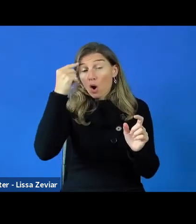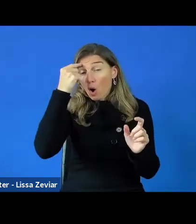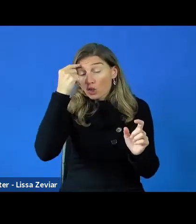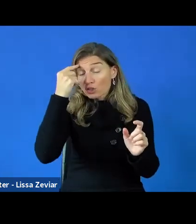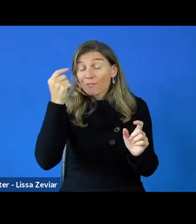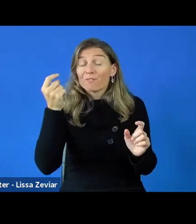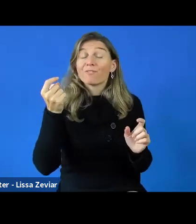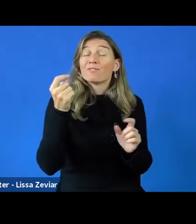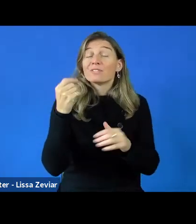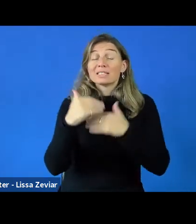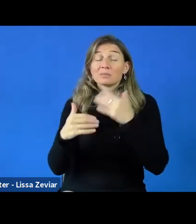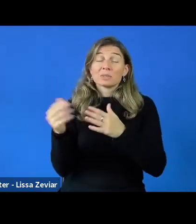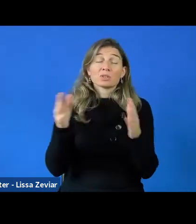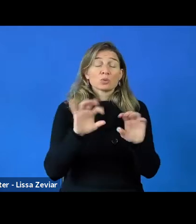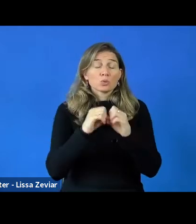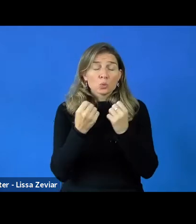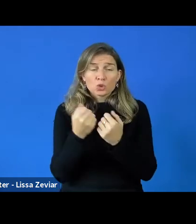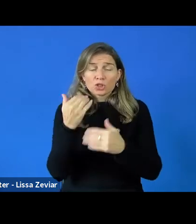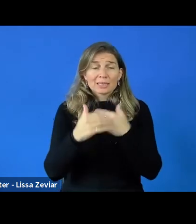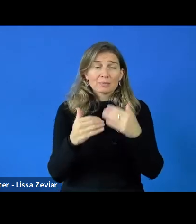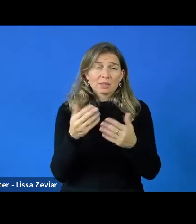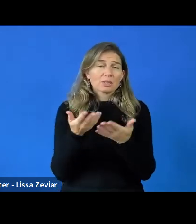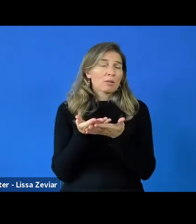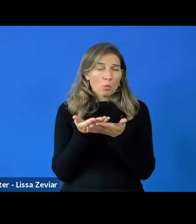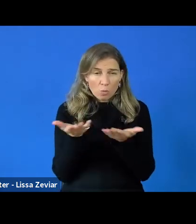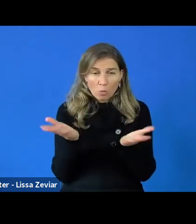social disabilities, all of this is expanding